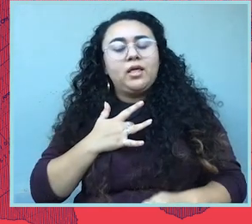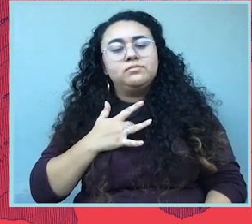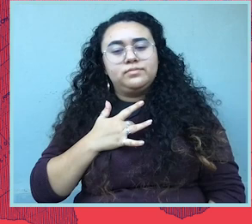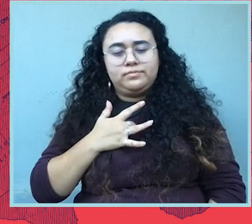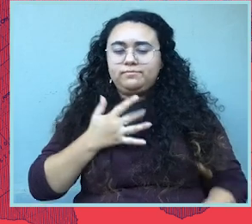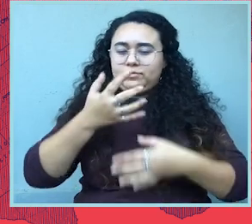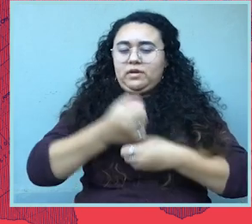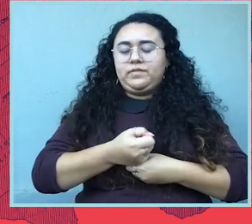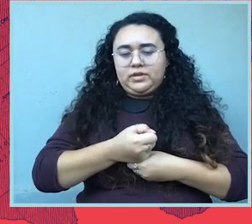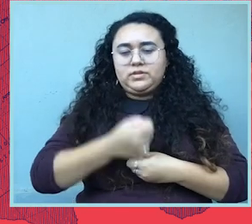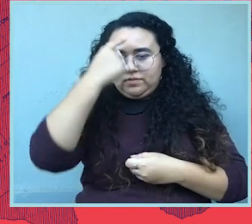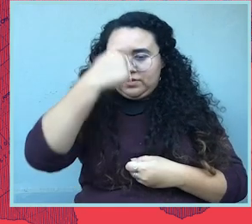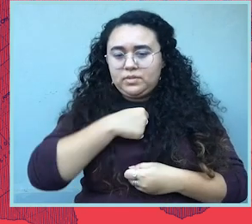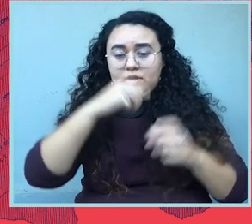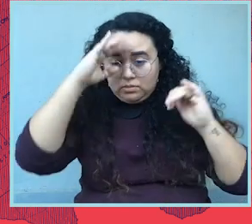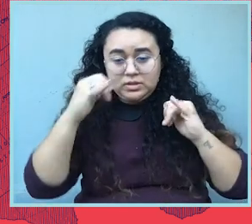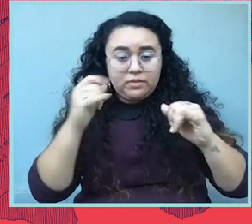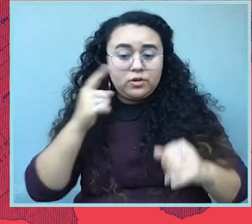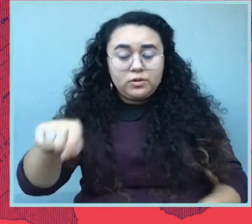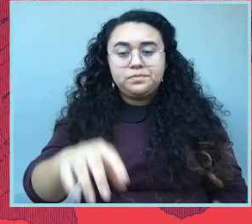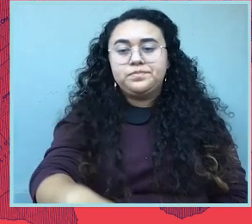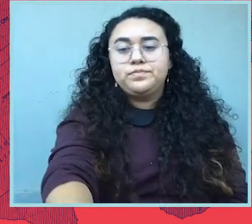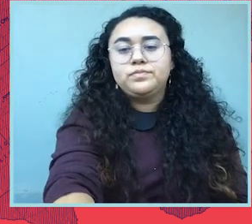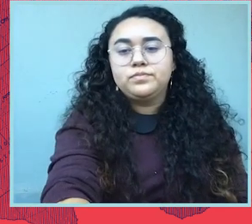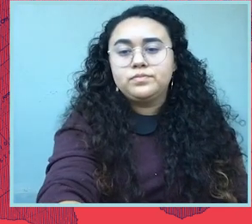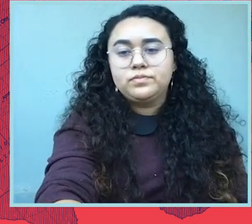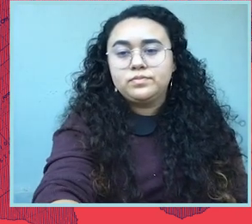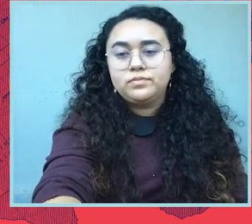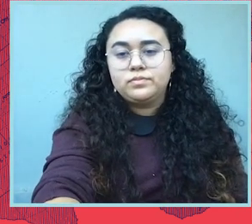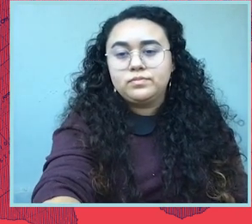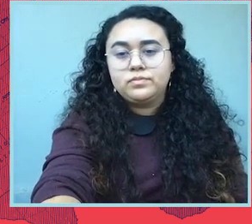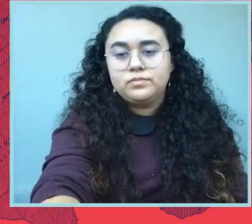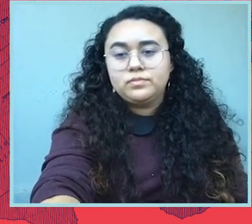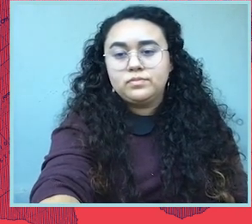energy for the fights that we are facing and the fights that we know are to come brings